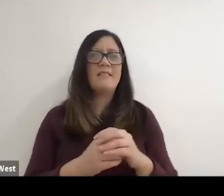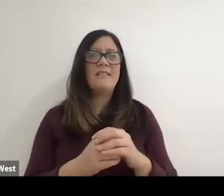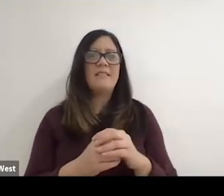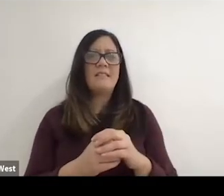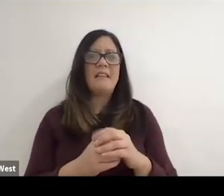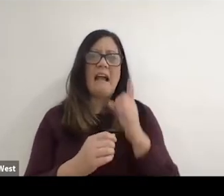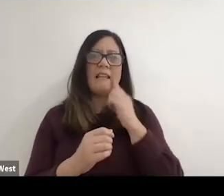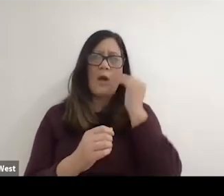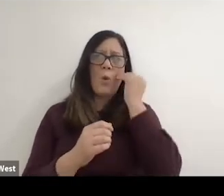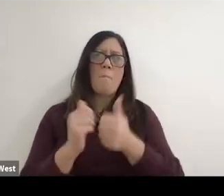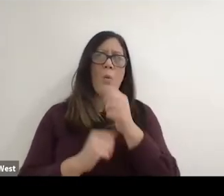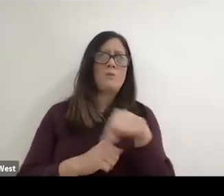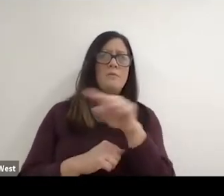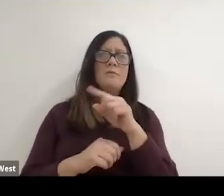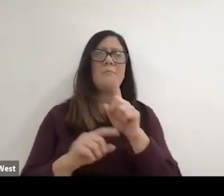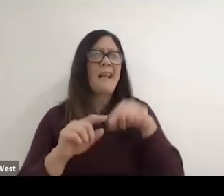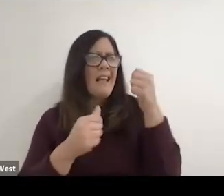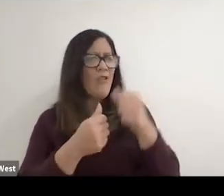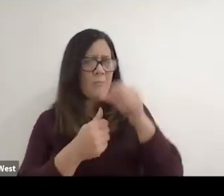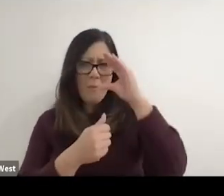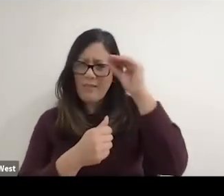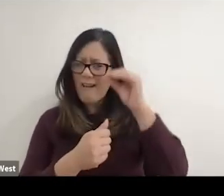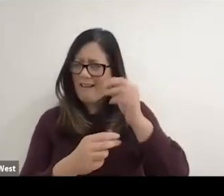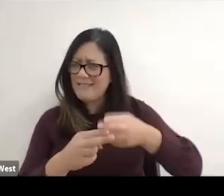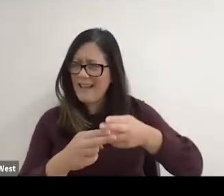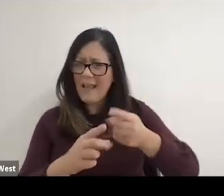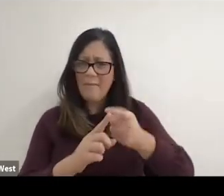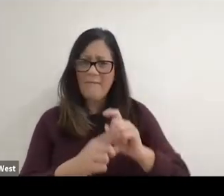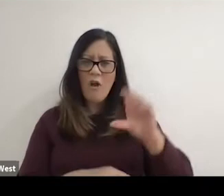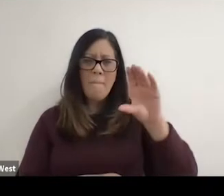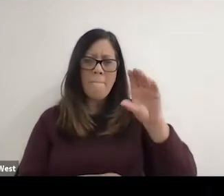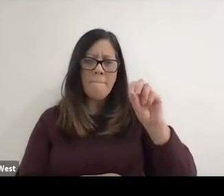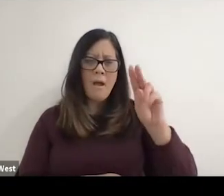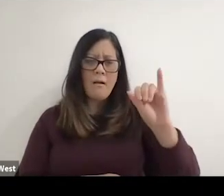But I remember I can't remember the guys name now from Covington and Burling, But.